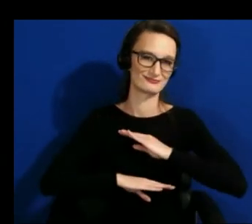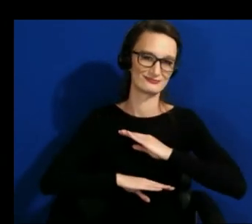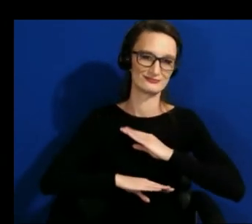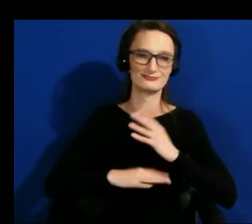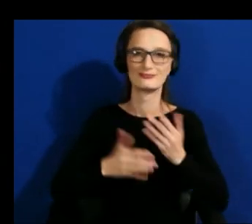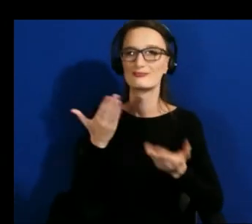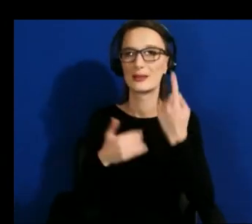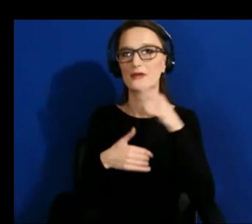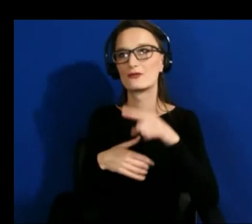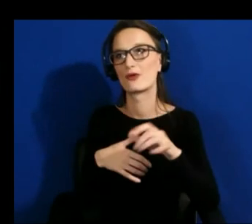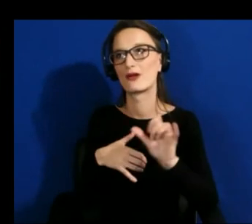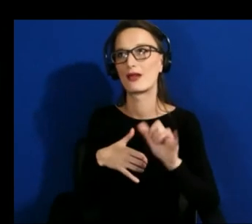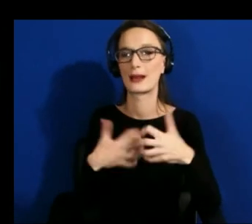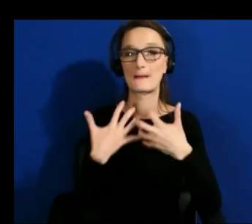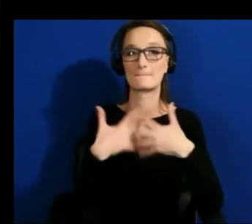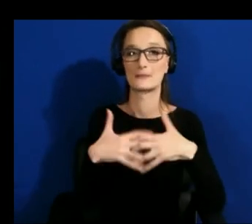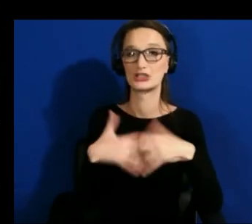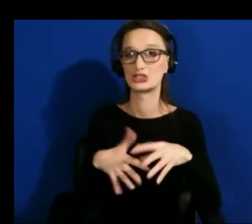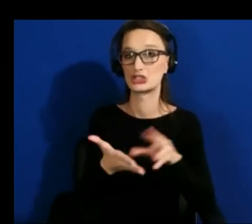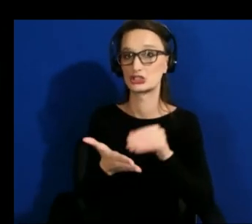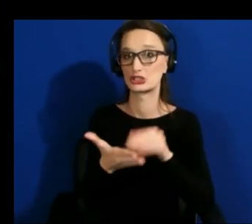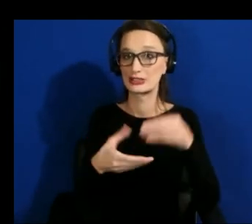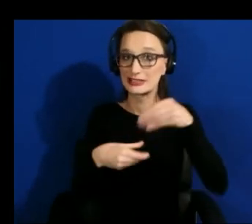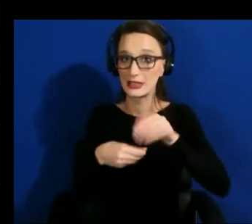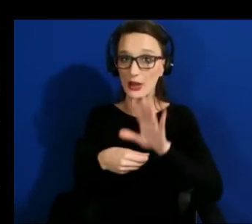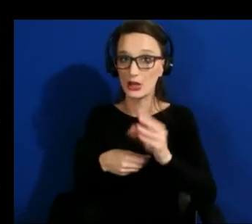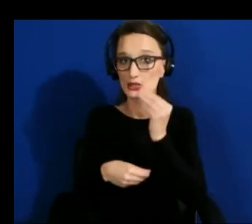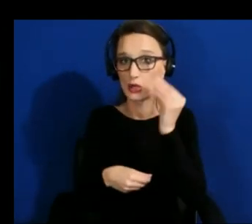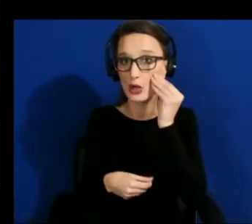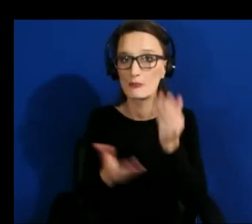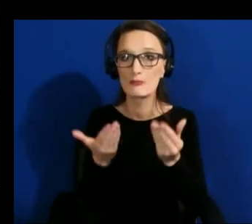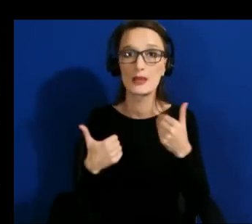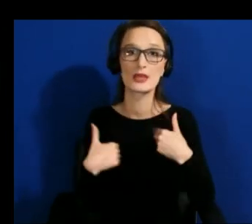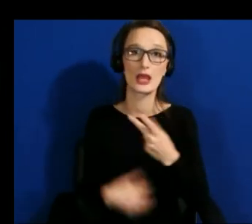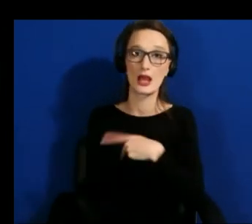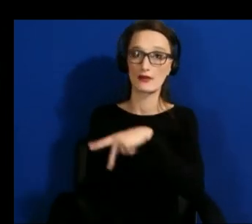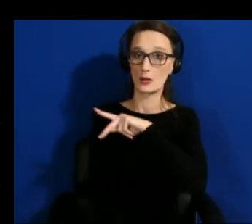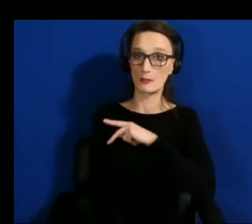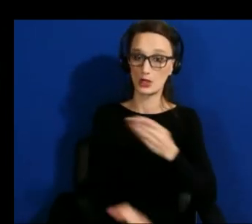you might have personal objects or things that are kind of unique to you that you might want to